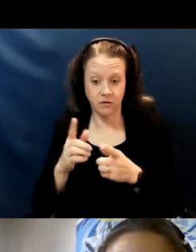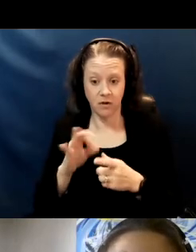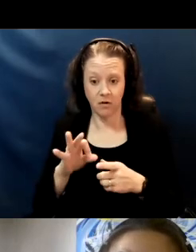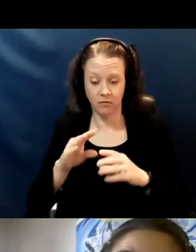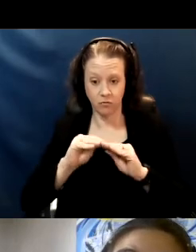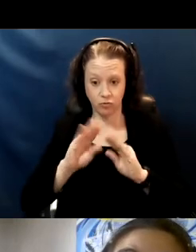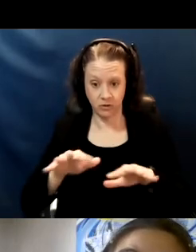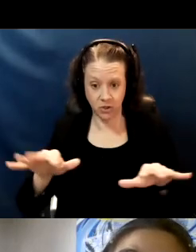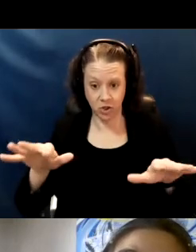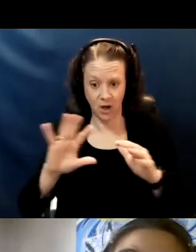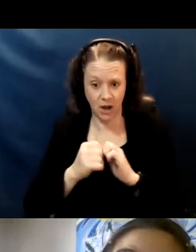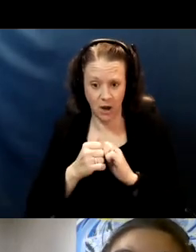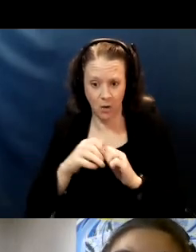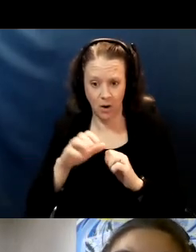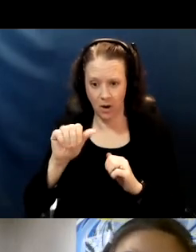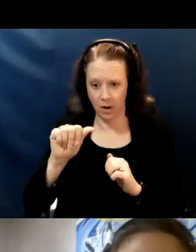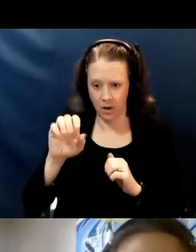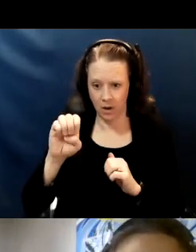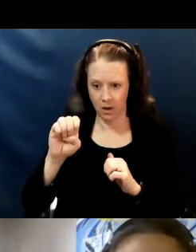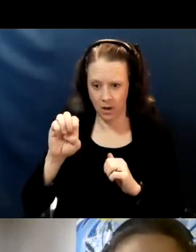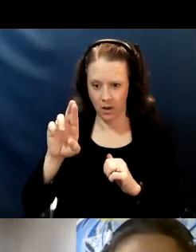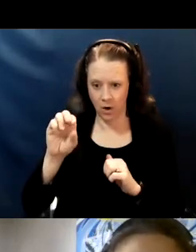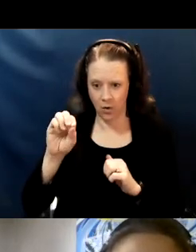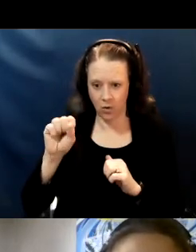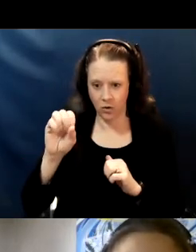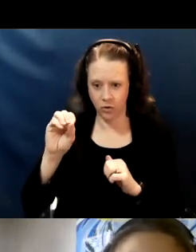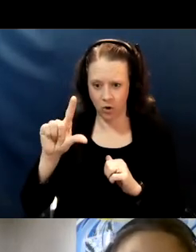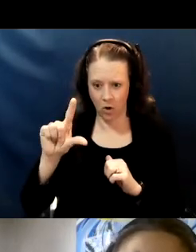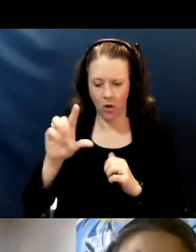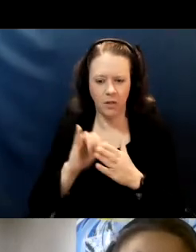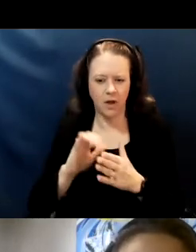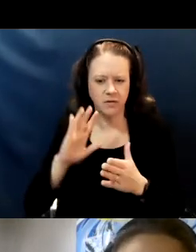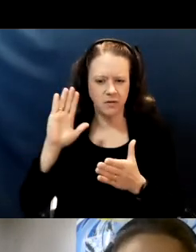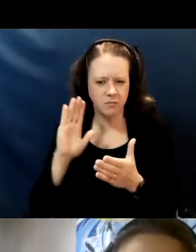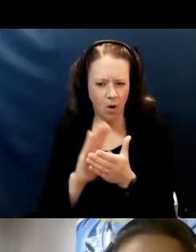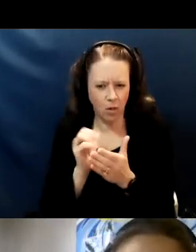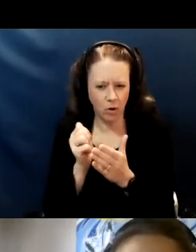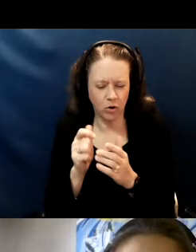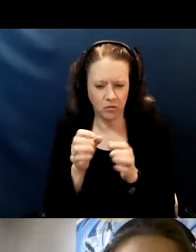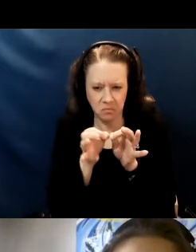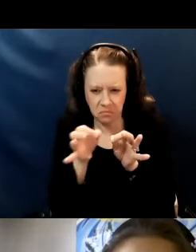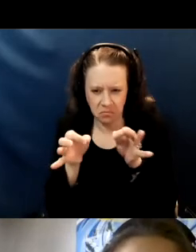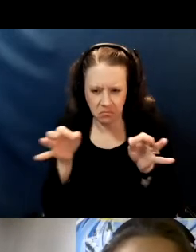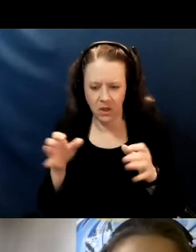And so aerosols are much smaller respiratory particles and those can remain in the air.